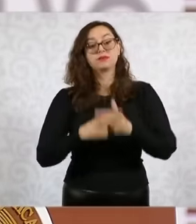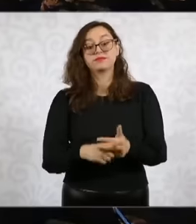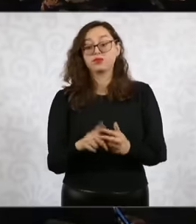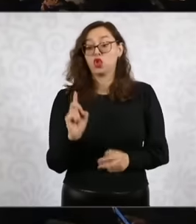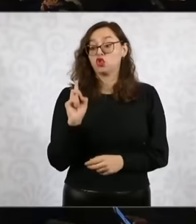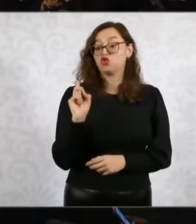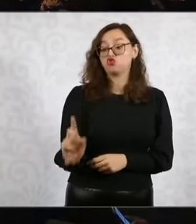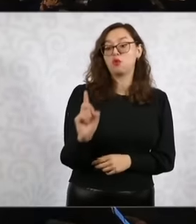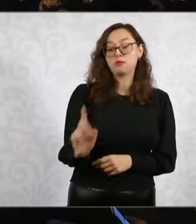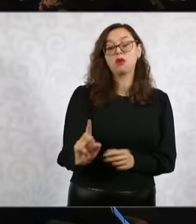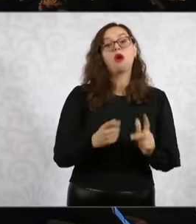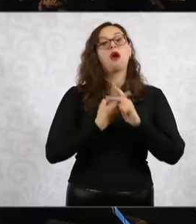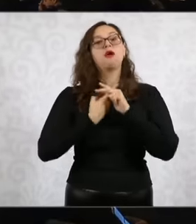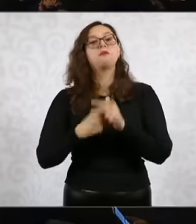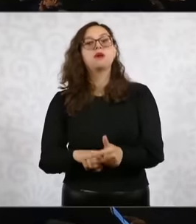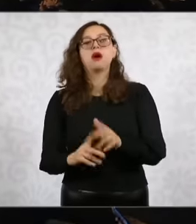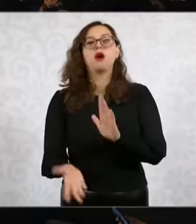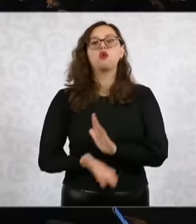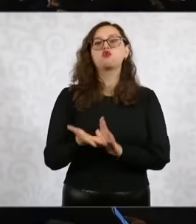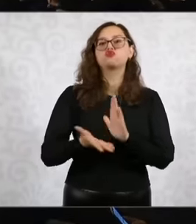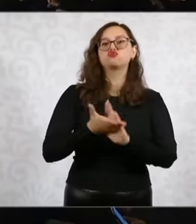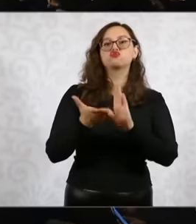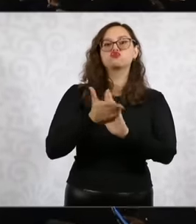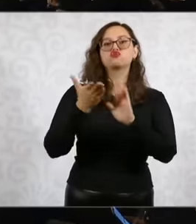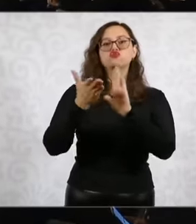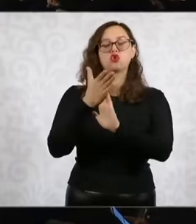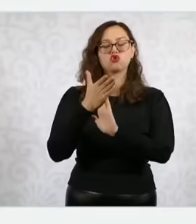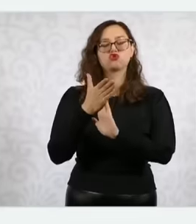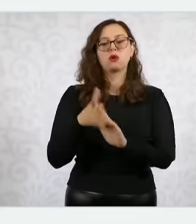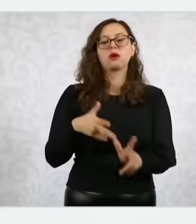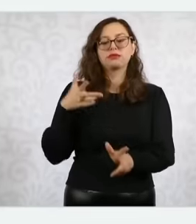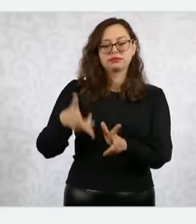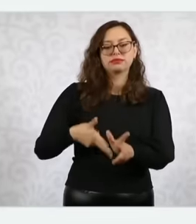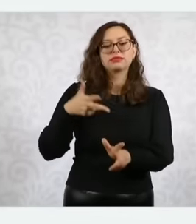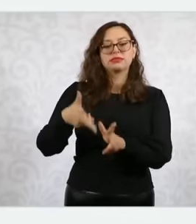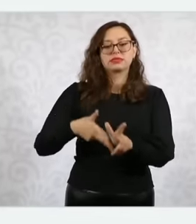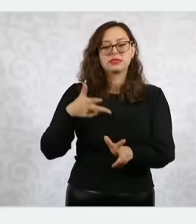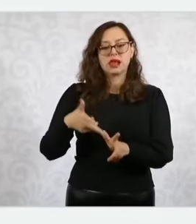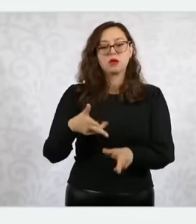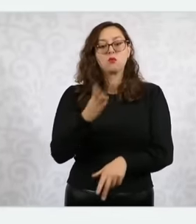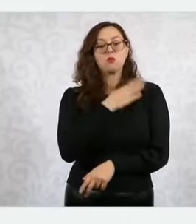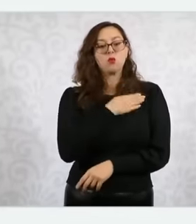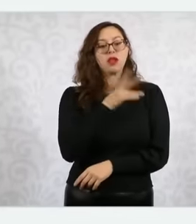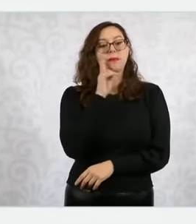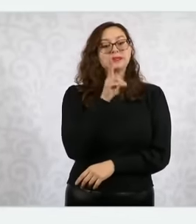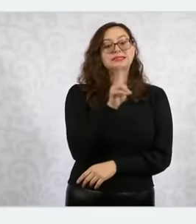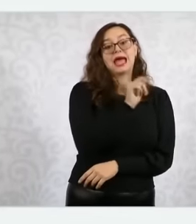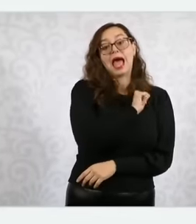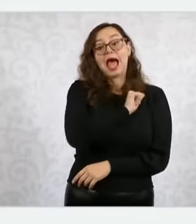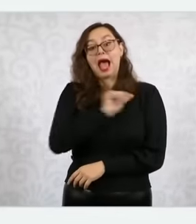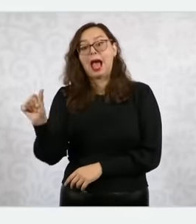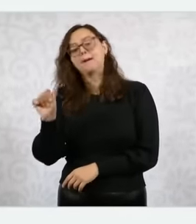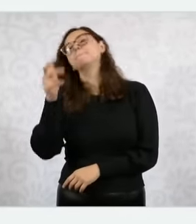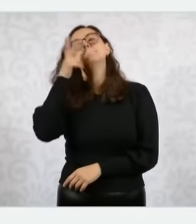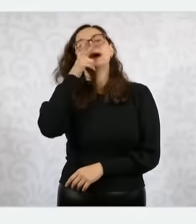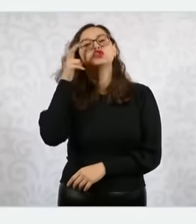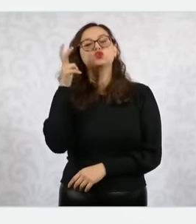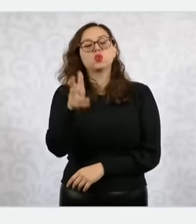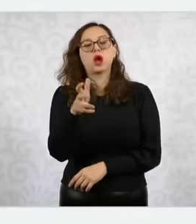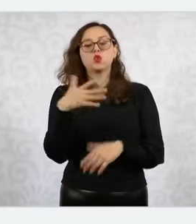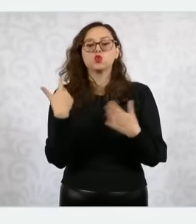starting signal. There we are going to explain the Buenavista Pachuca train that It will be very important